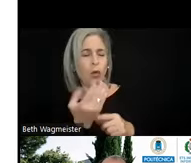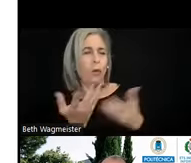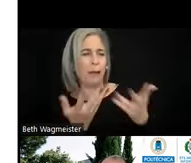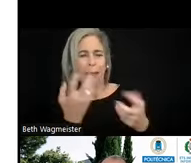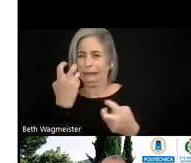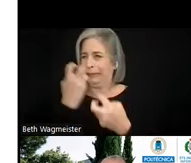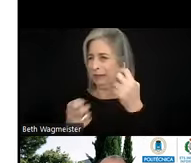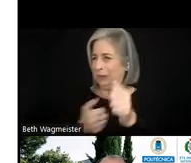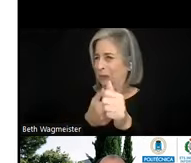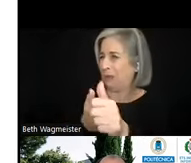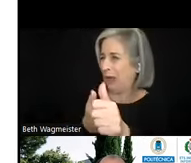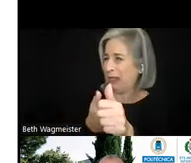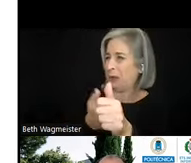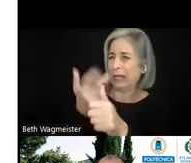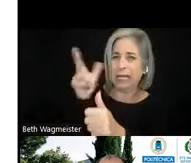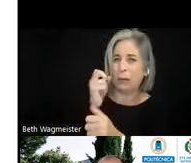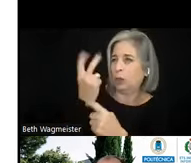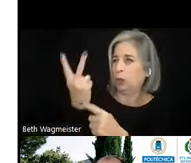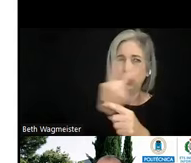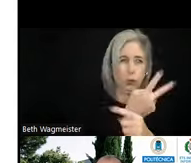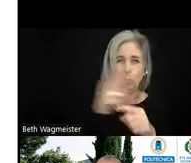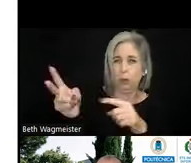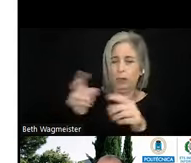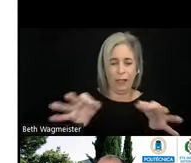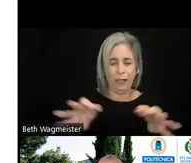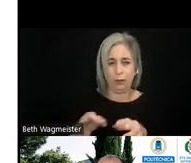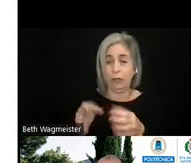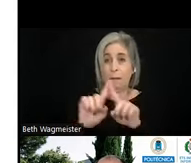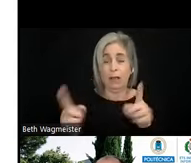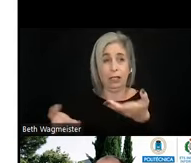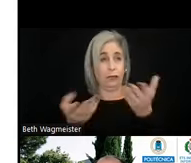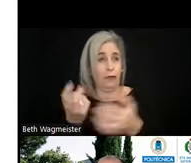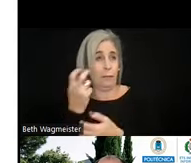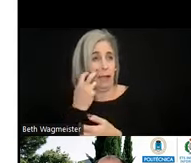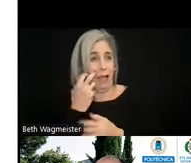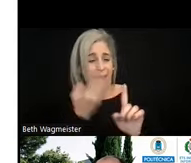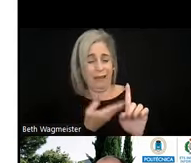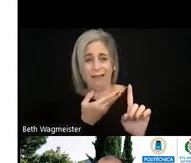to follow, but this is a service for blind people. So if I am a blind person that I cannot